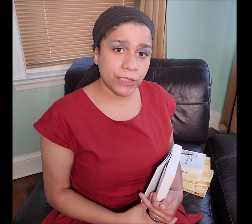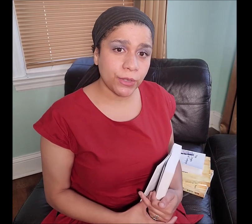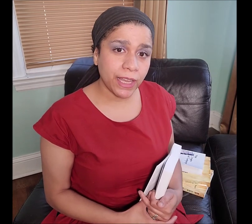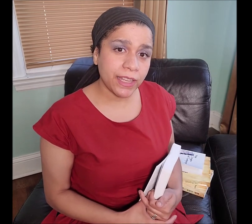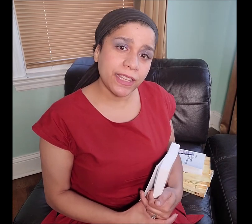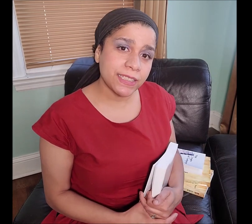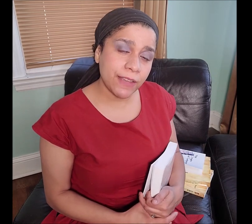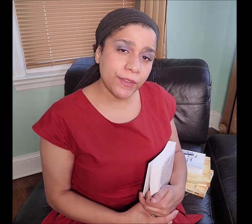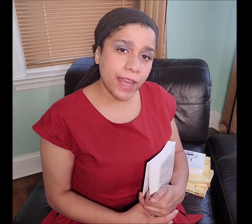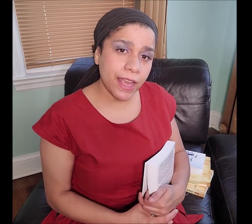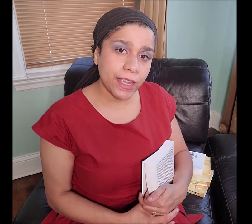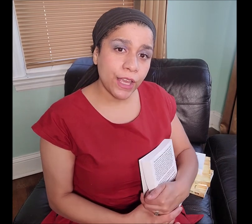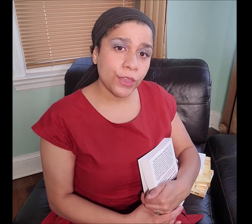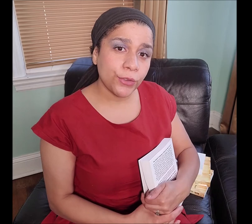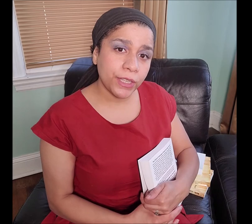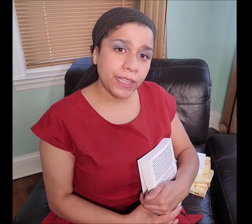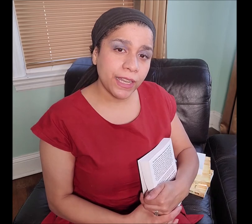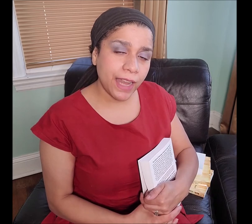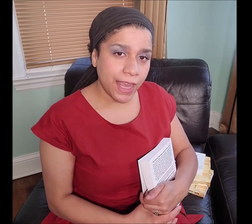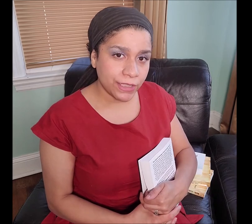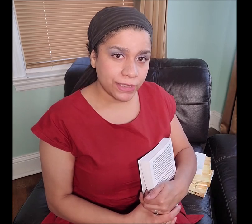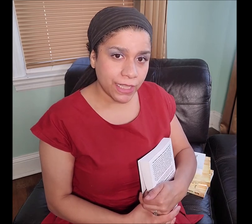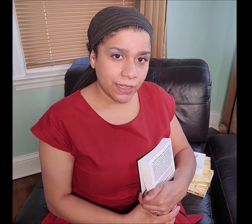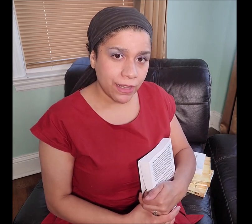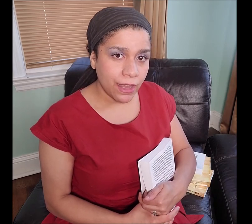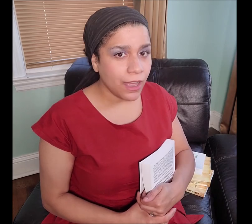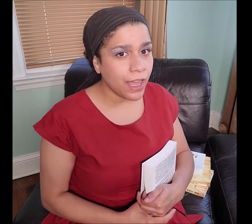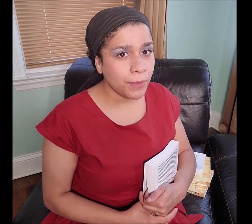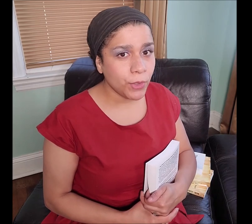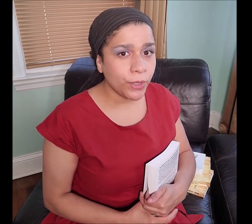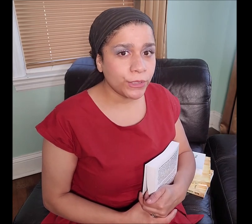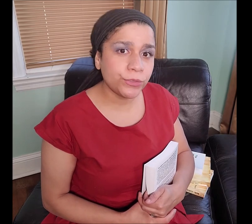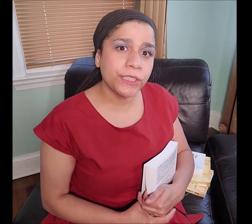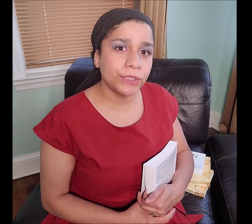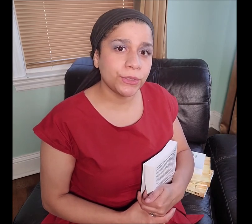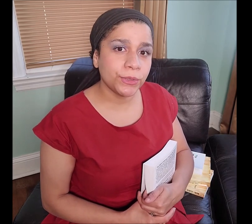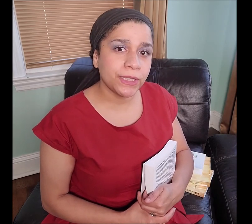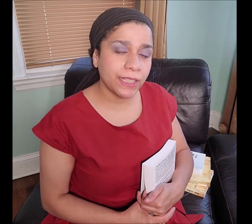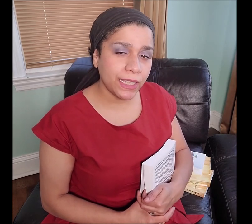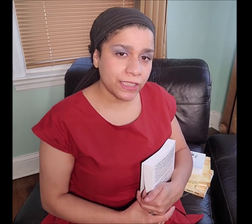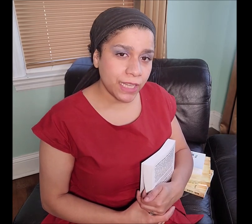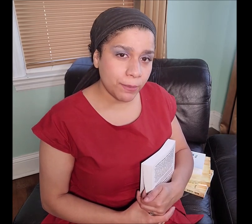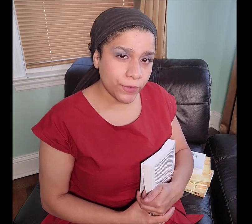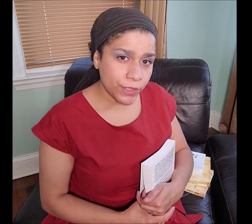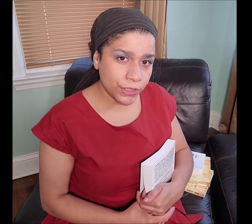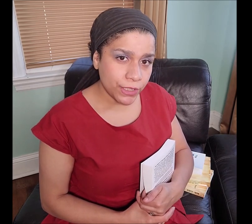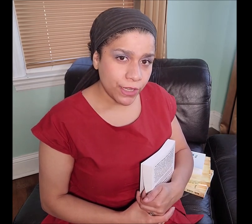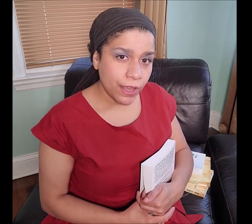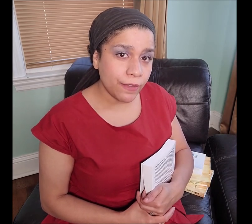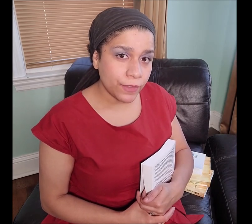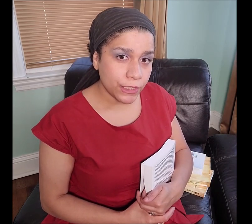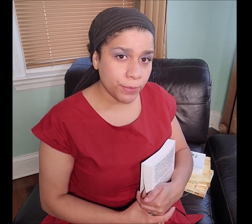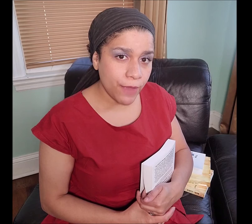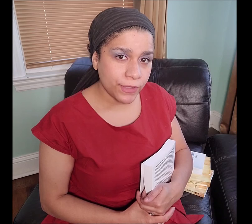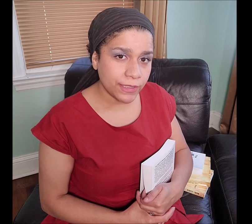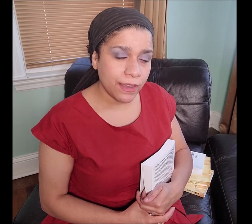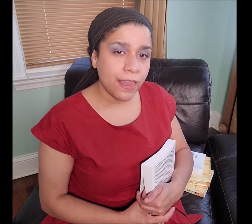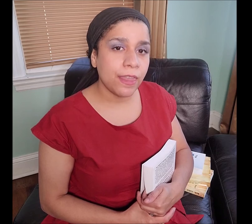located in Zephaniah 3 9-10. I am going to read to you the King James version of this prophecy,